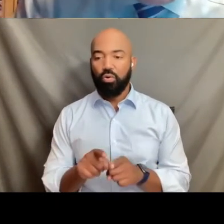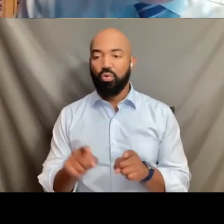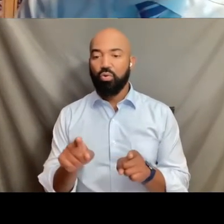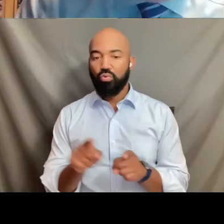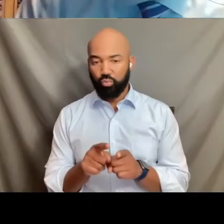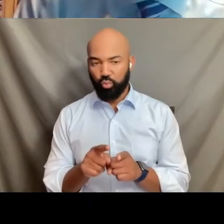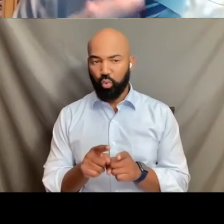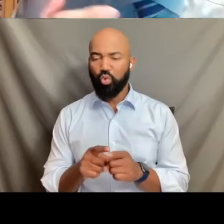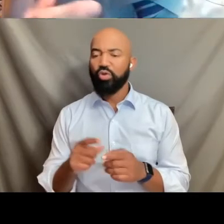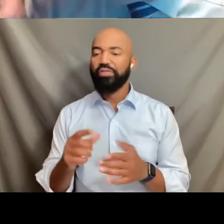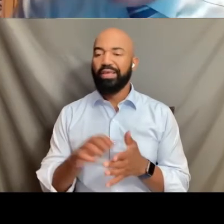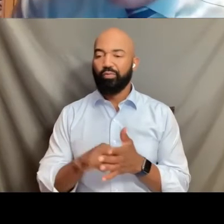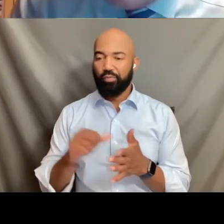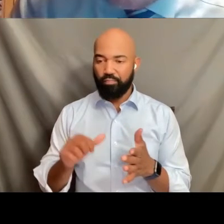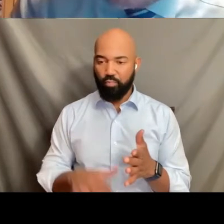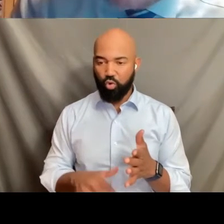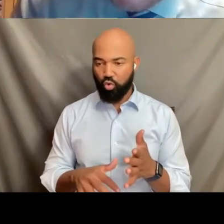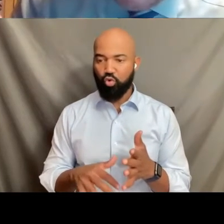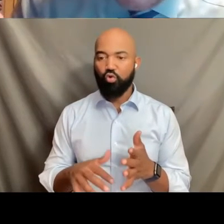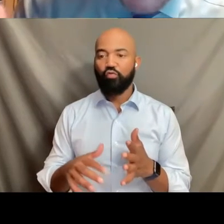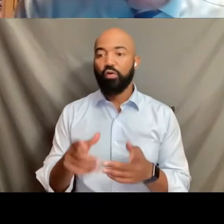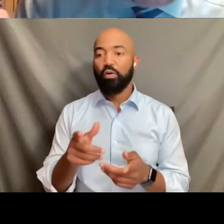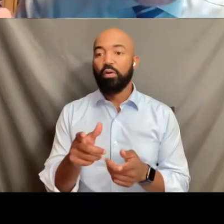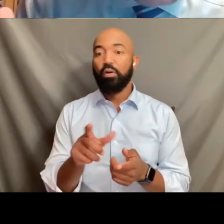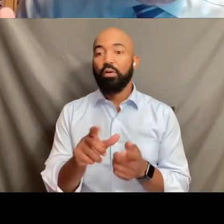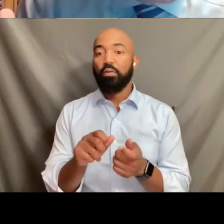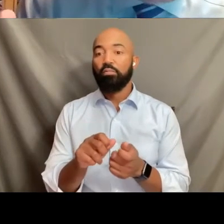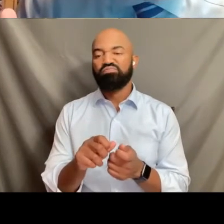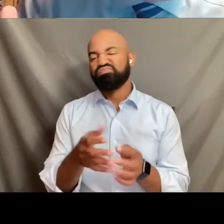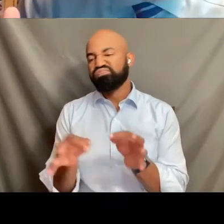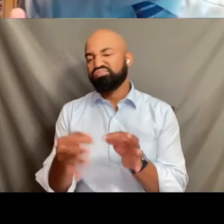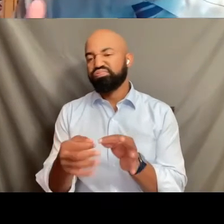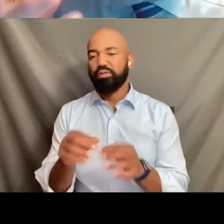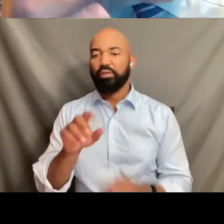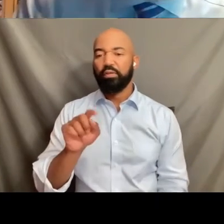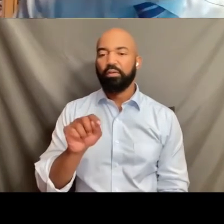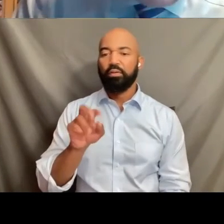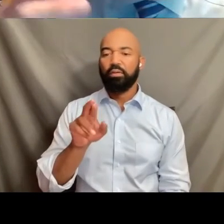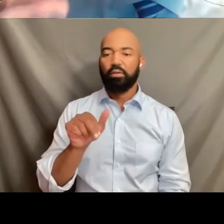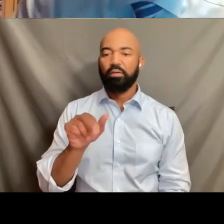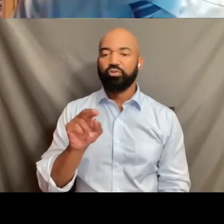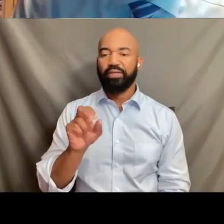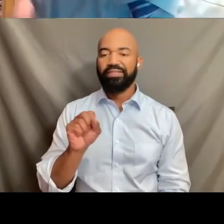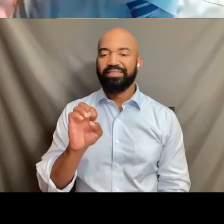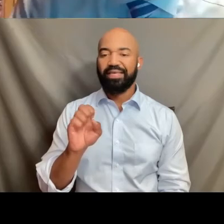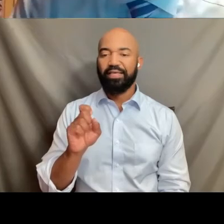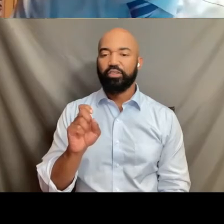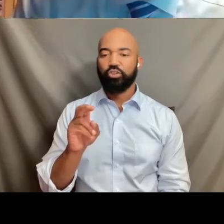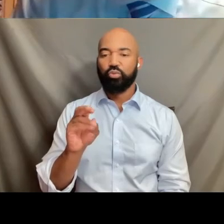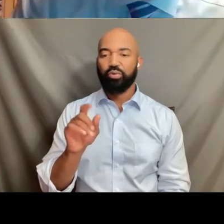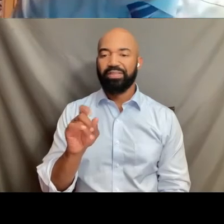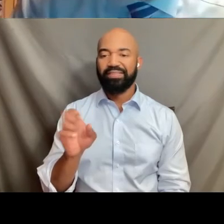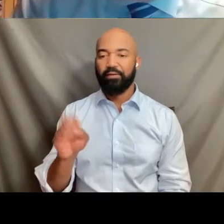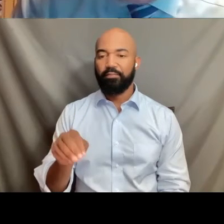transsexualism, that word, that phrase, and also gender identity disorder.